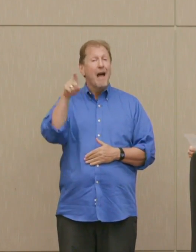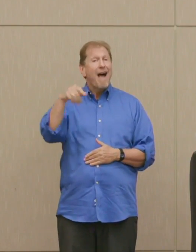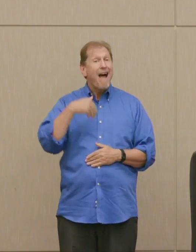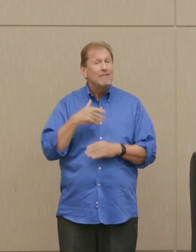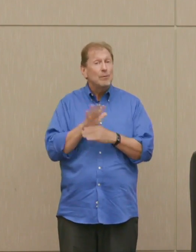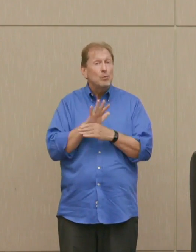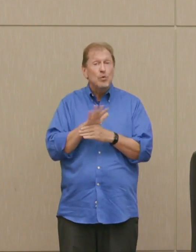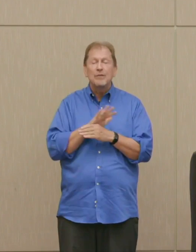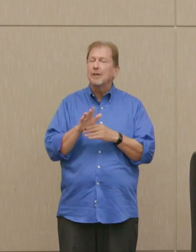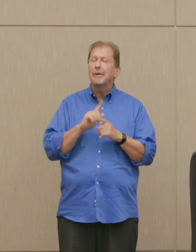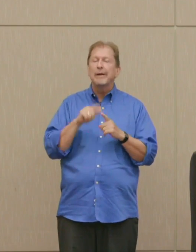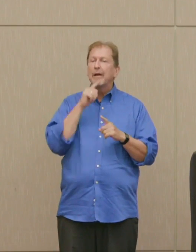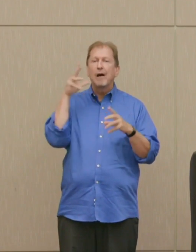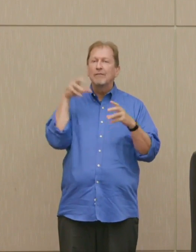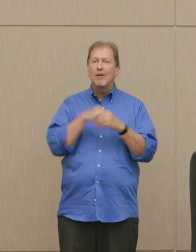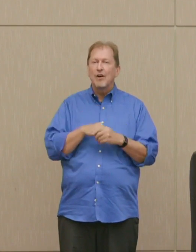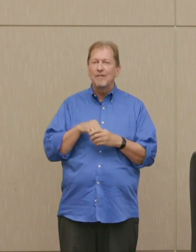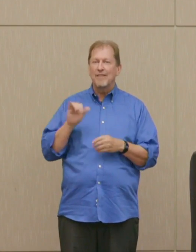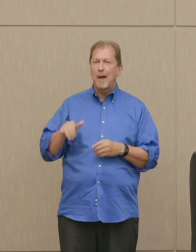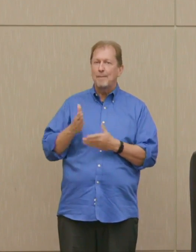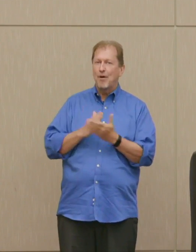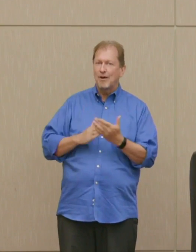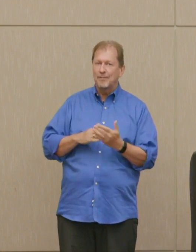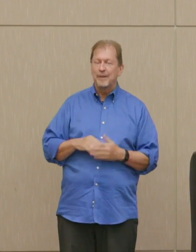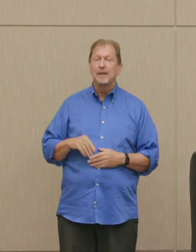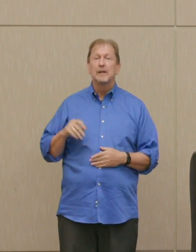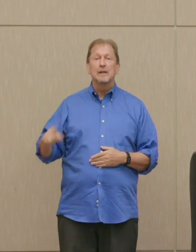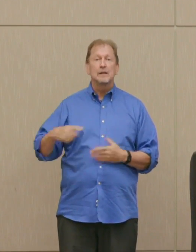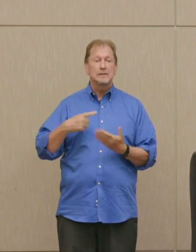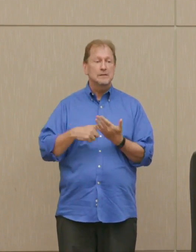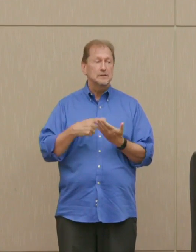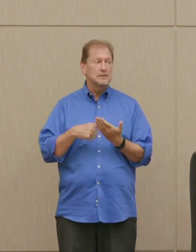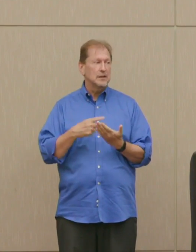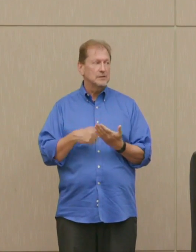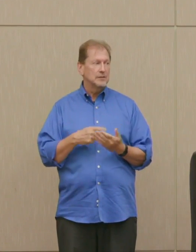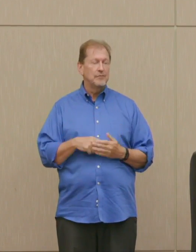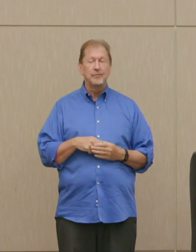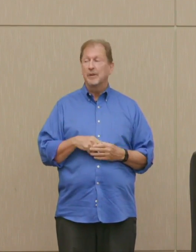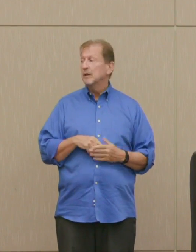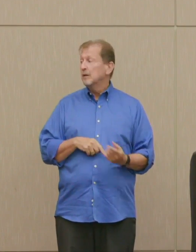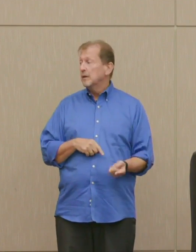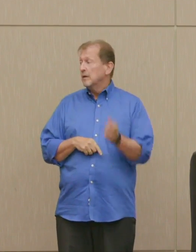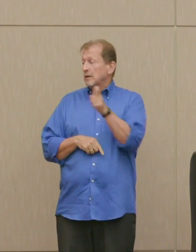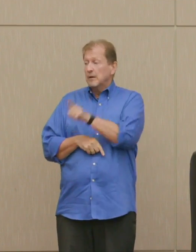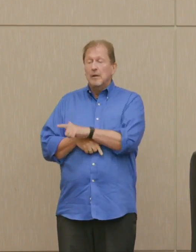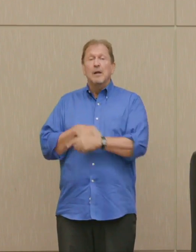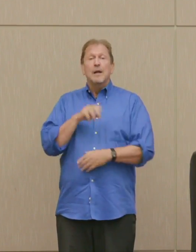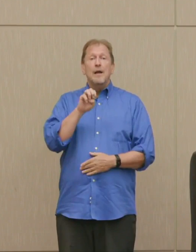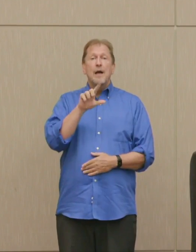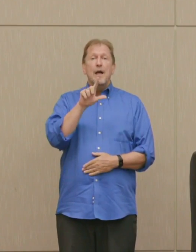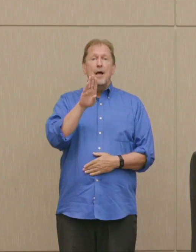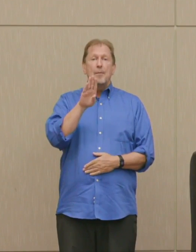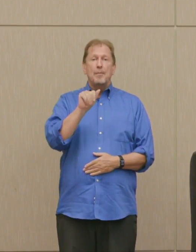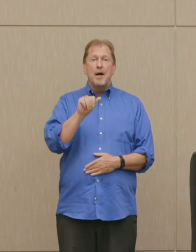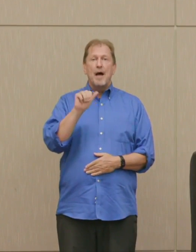Dr. Poser: His discussant today is Dr. Alba Alexander. She is a clinical associate professor of political science.